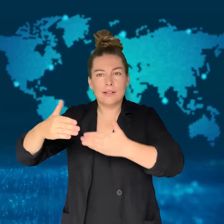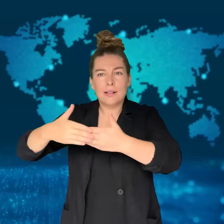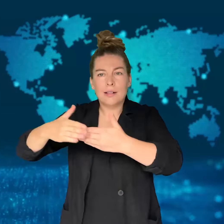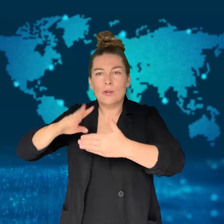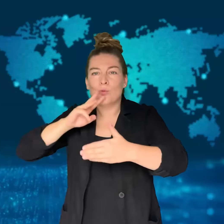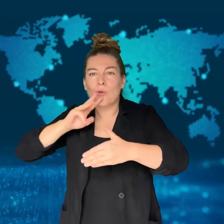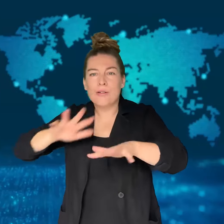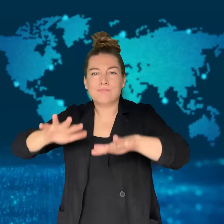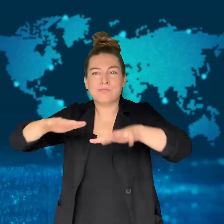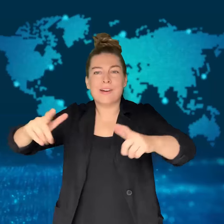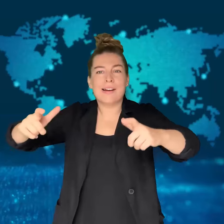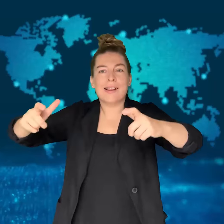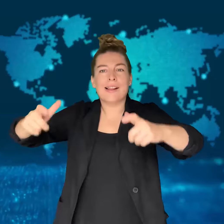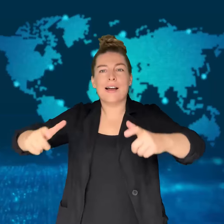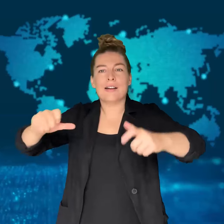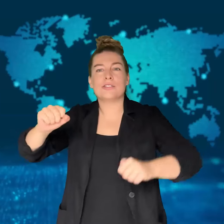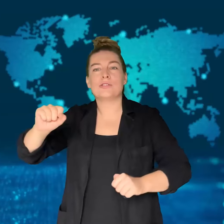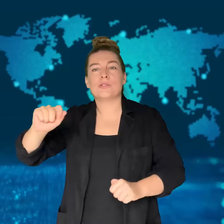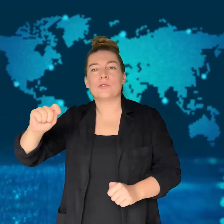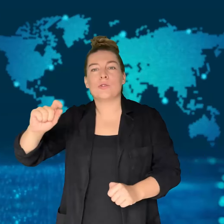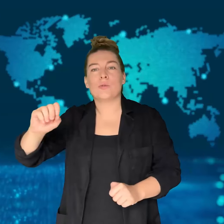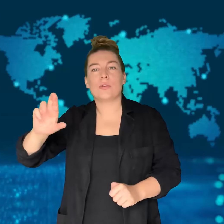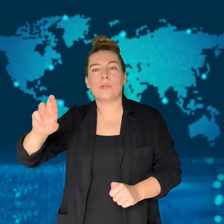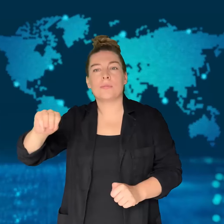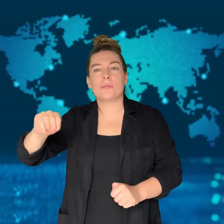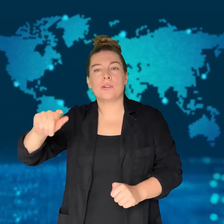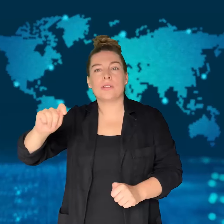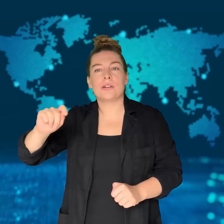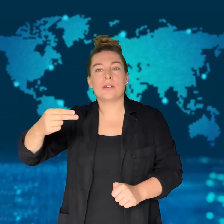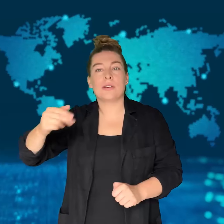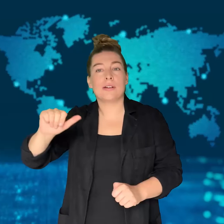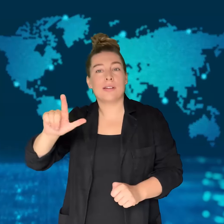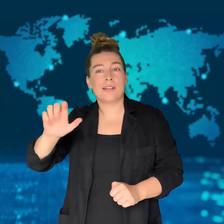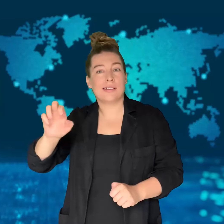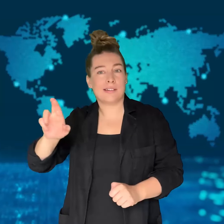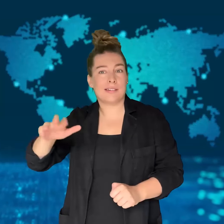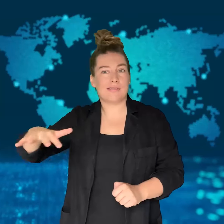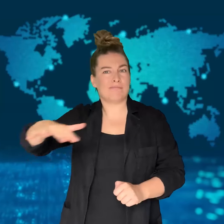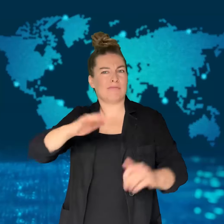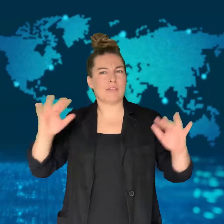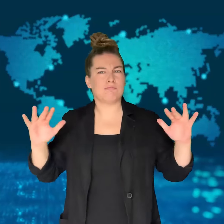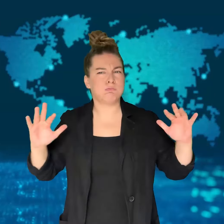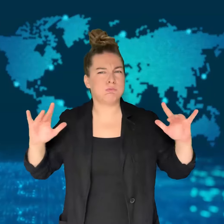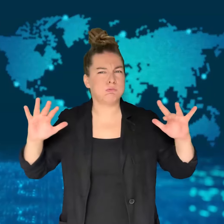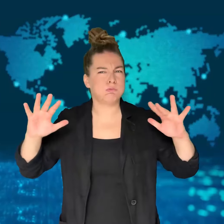The incident occurred around 9 pm at the Highfield Festival